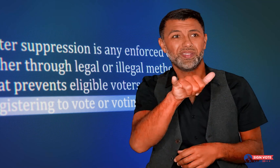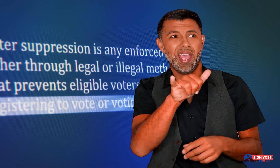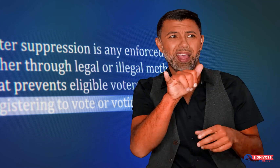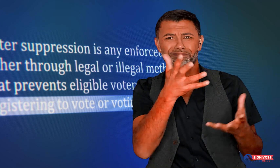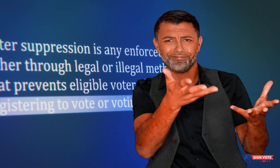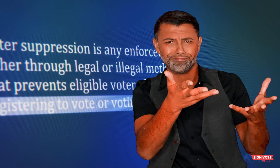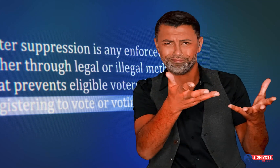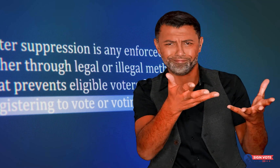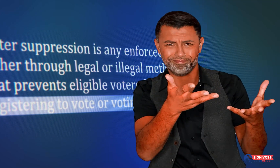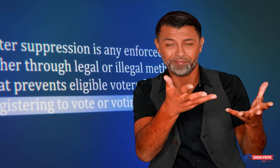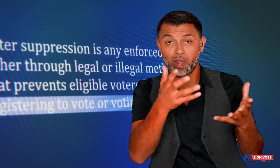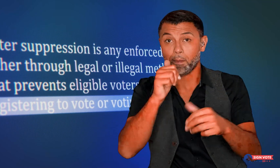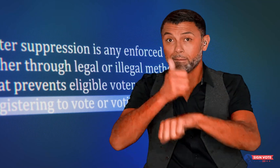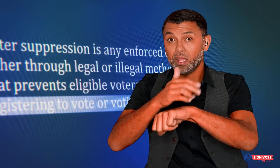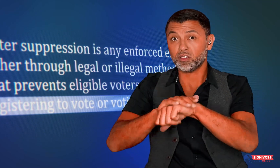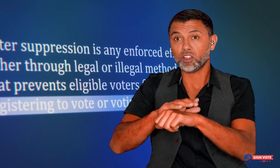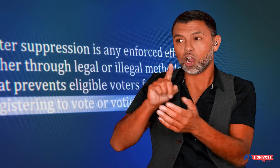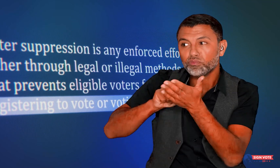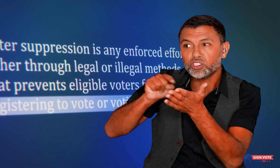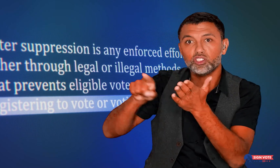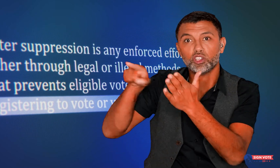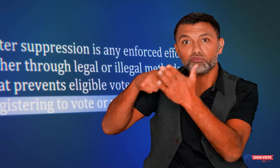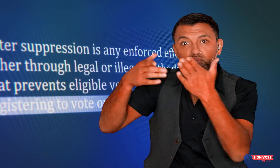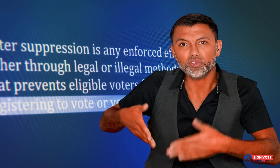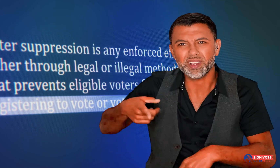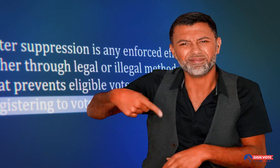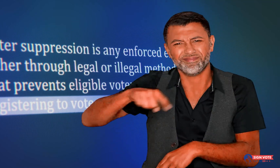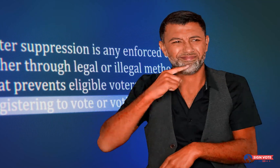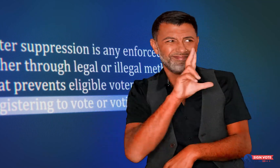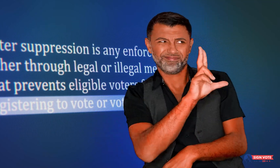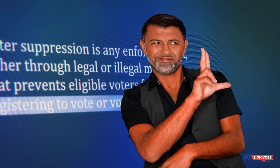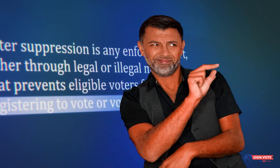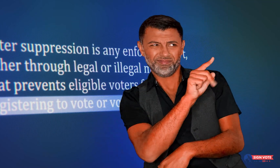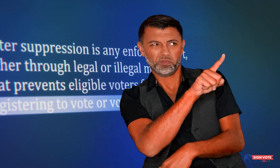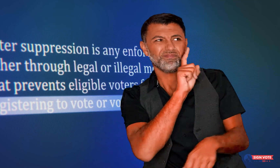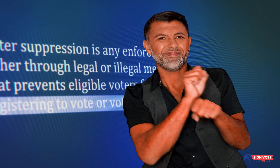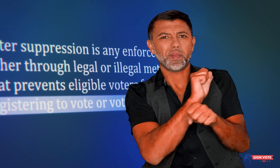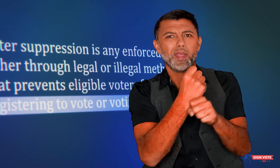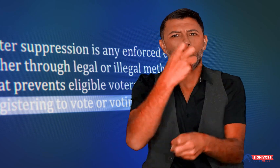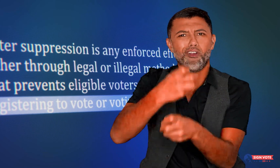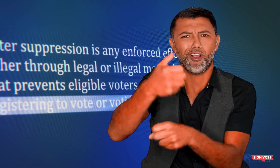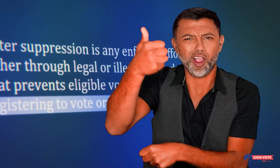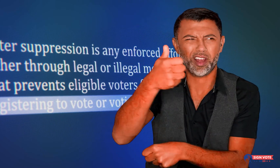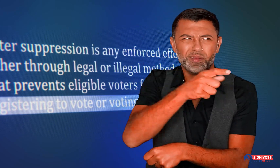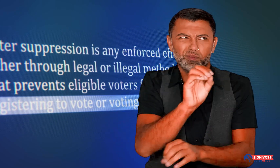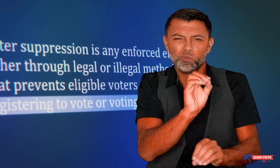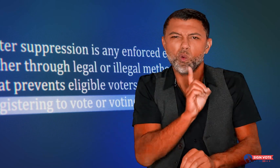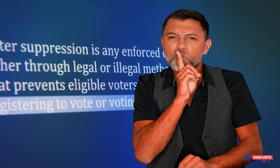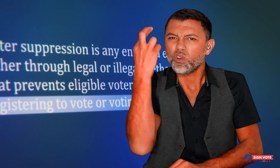But that doesn't check out. According to researchers and critics, these groups are just making it harder to vote.